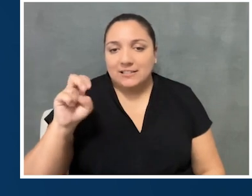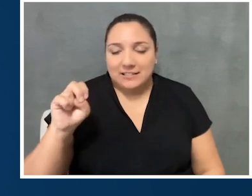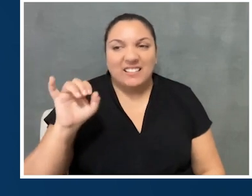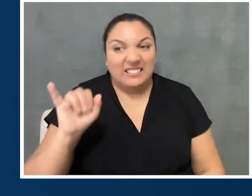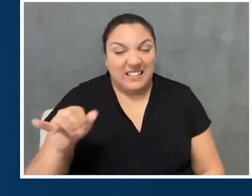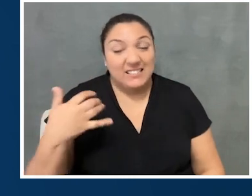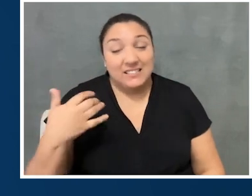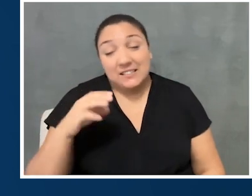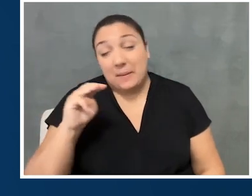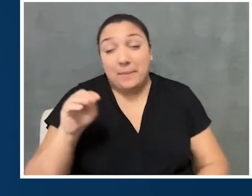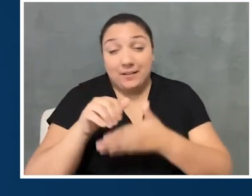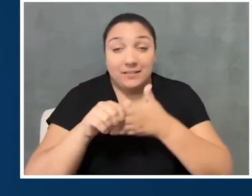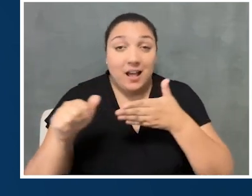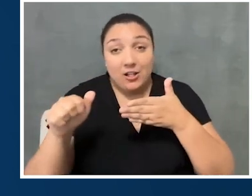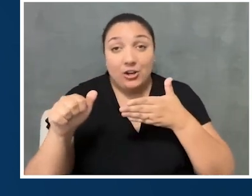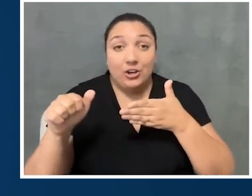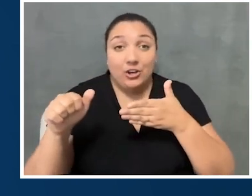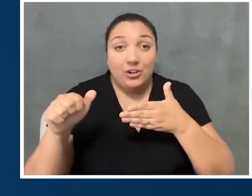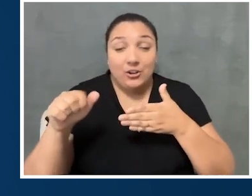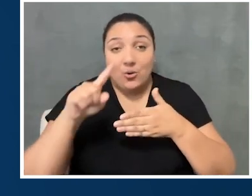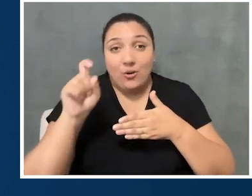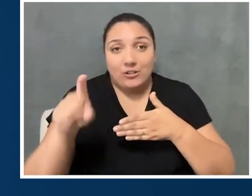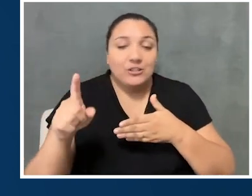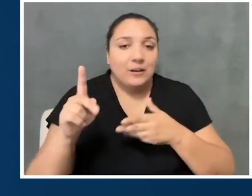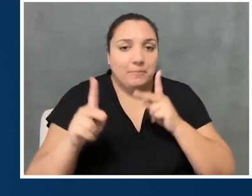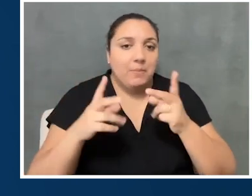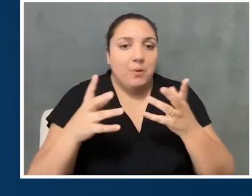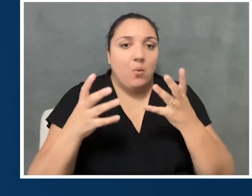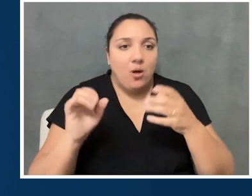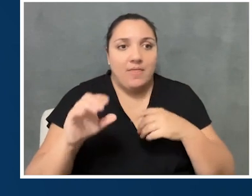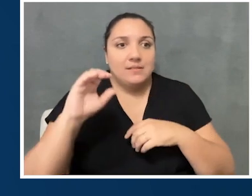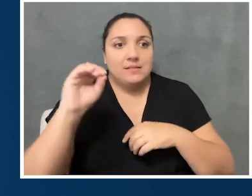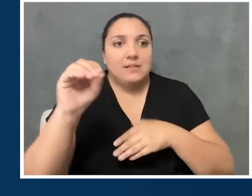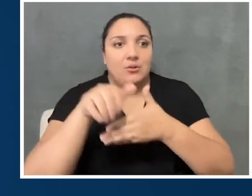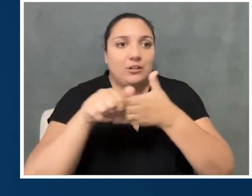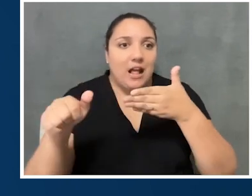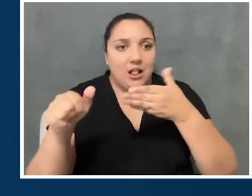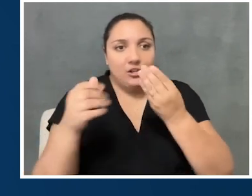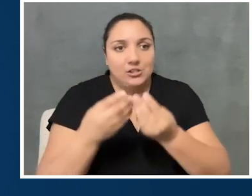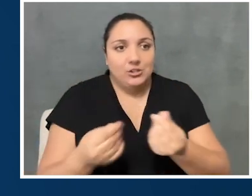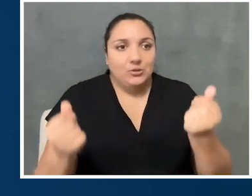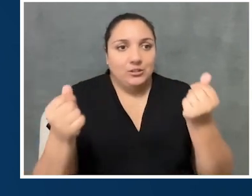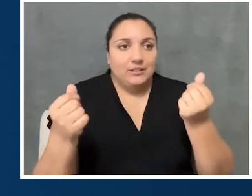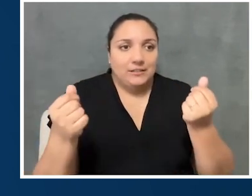I think everybody wants that perfect $0 solution to making things,